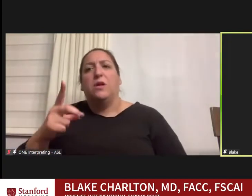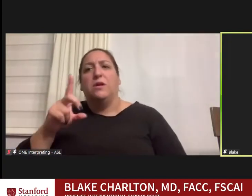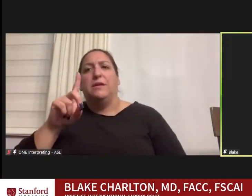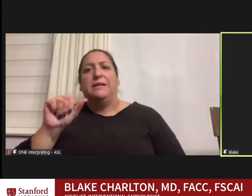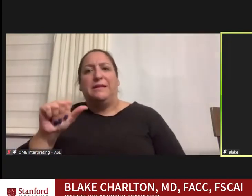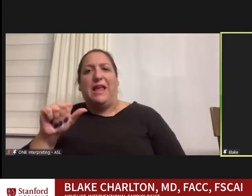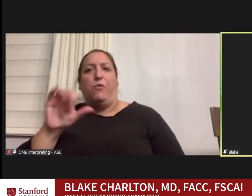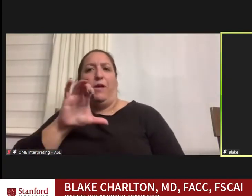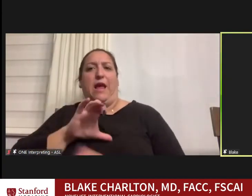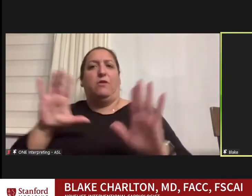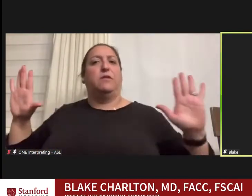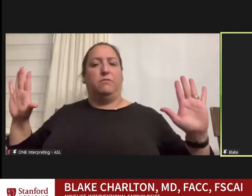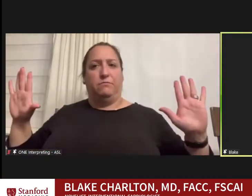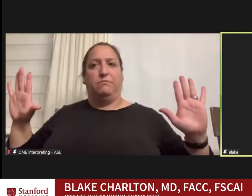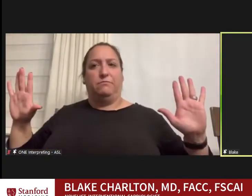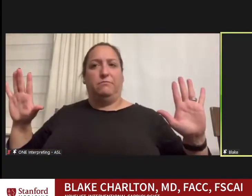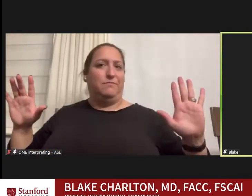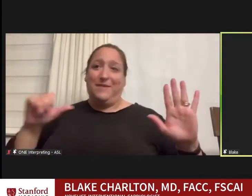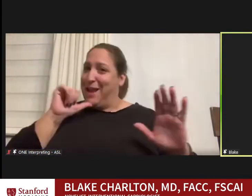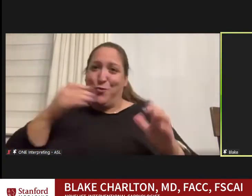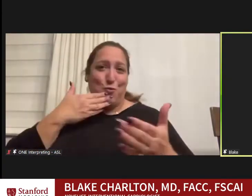Didn't do well and I didn't sell any books, so it was